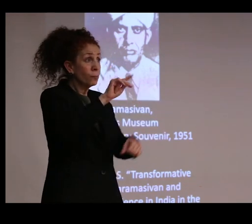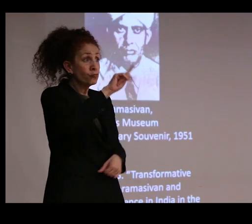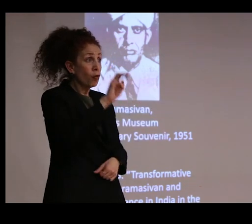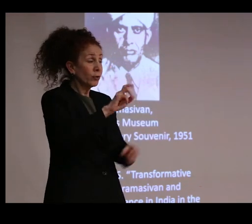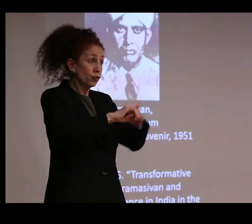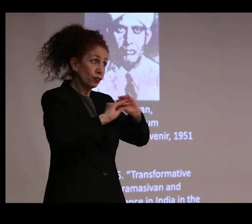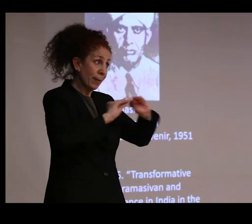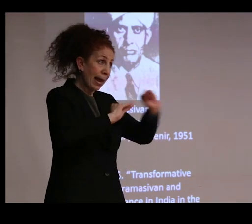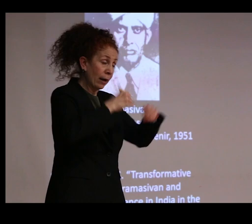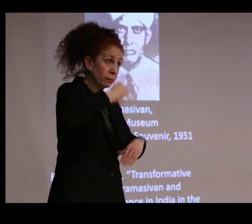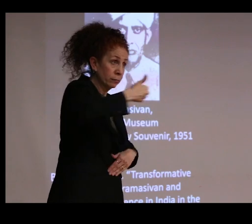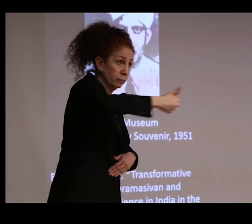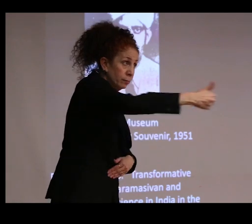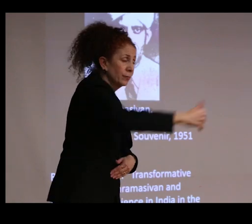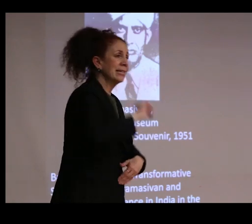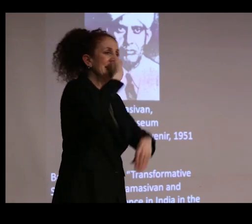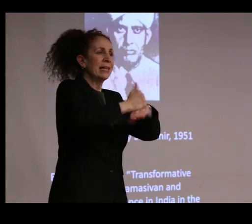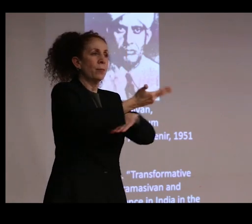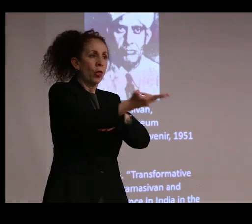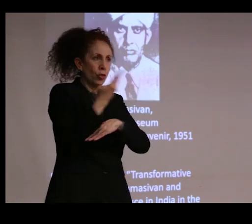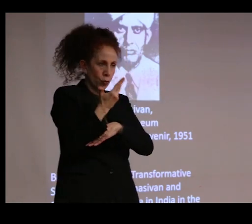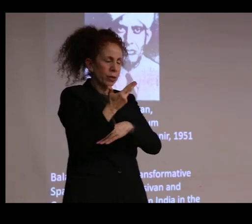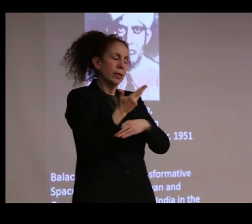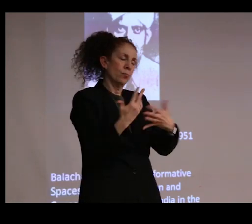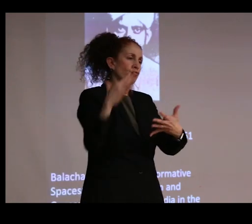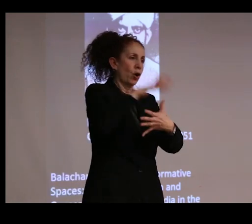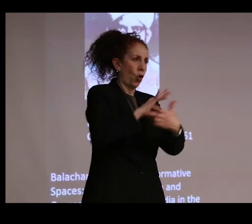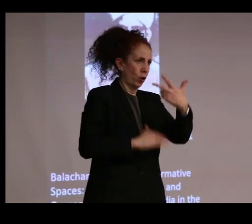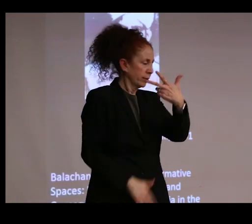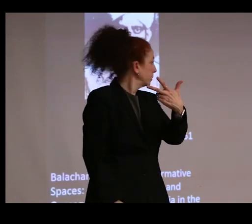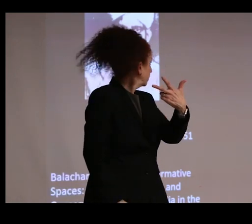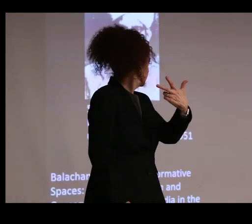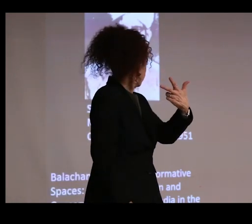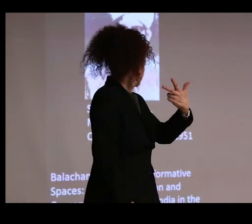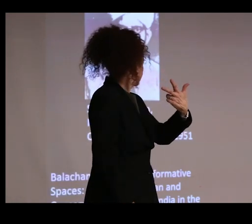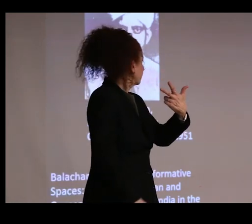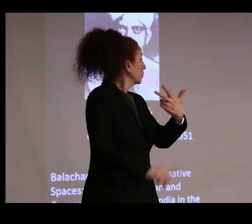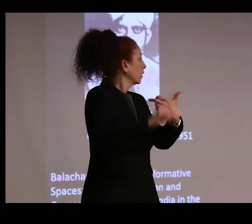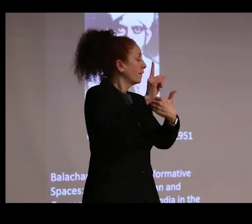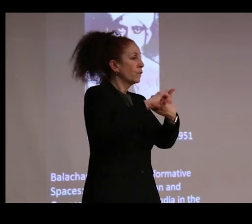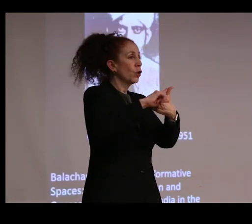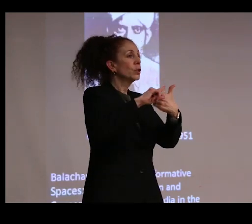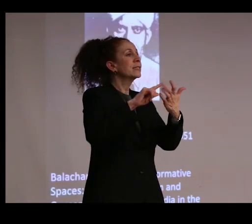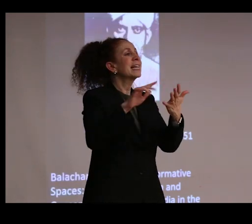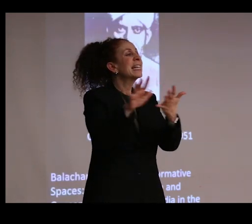And he laid out three major treatment priorities. First, he was going to remove the damaging encrustations,